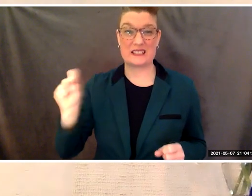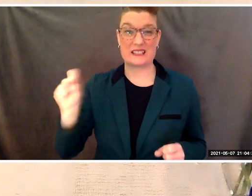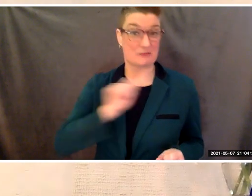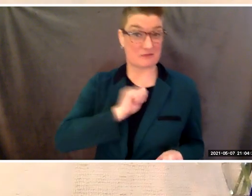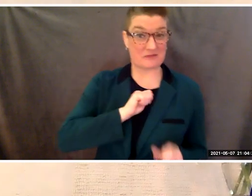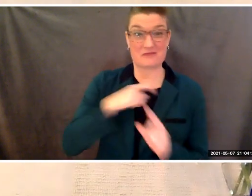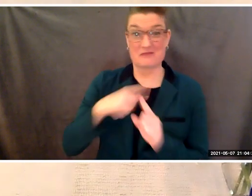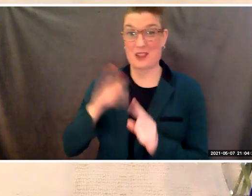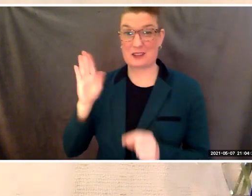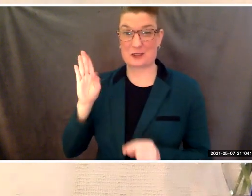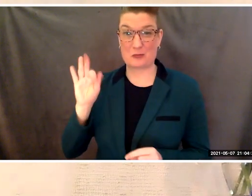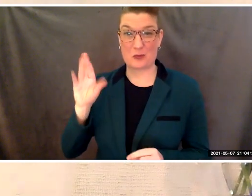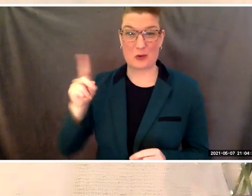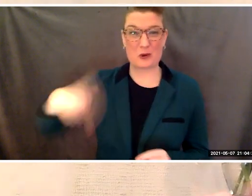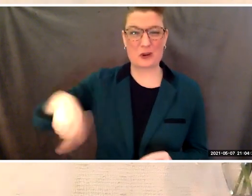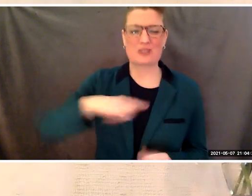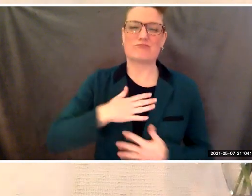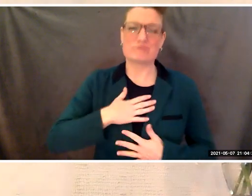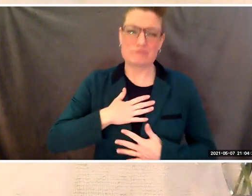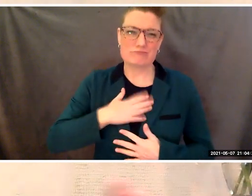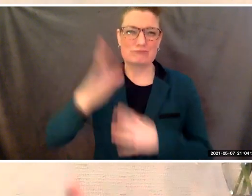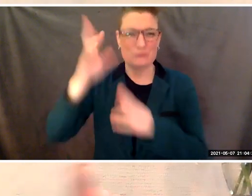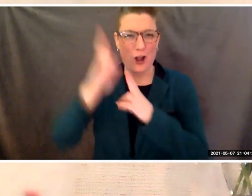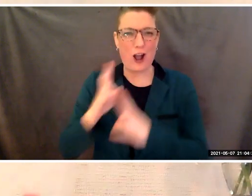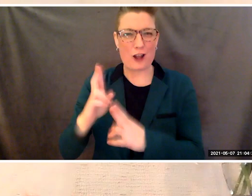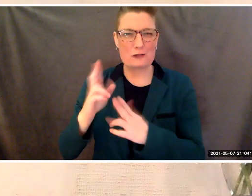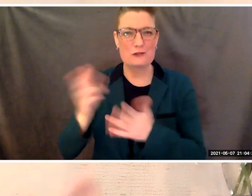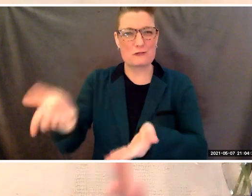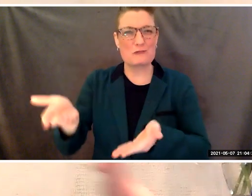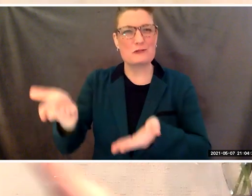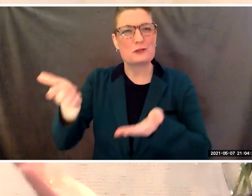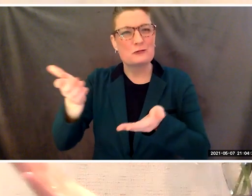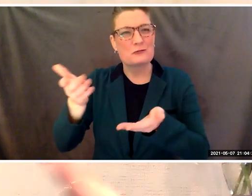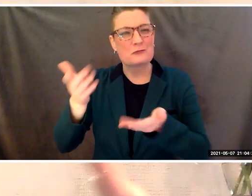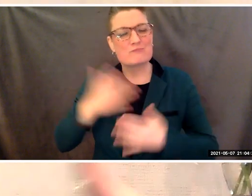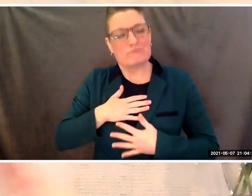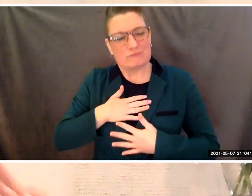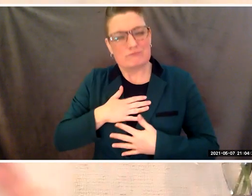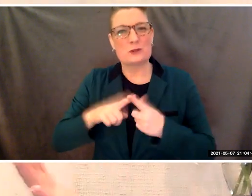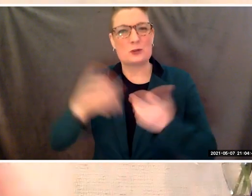so privileged to welcome and congratulate the class of 2021.